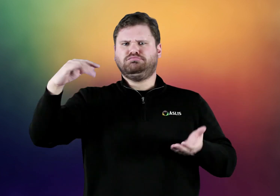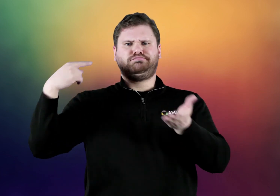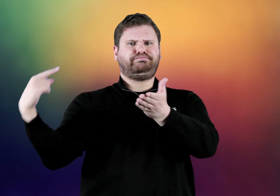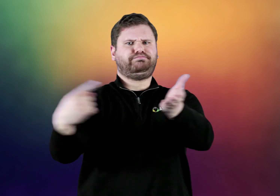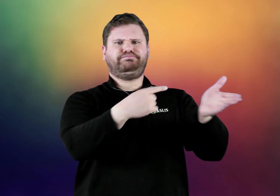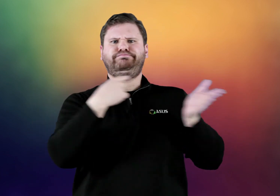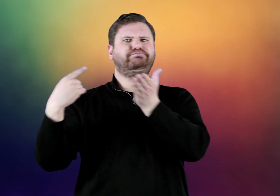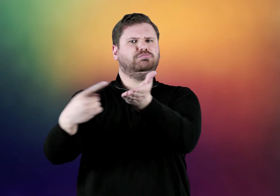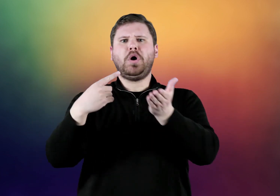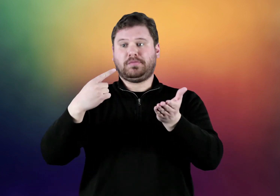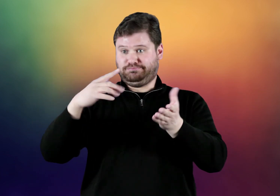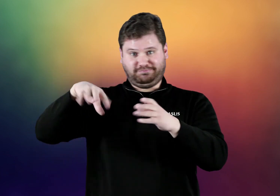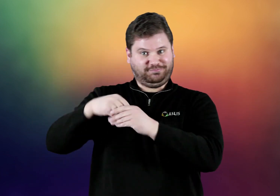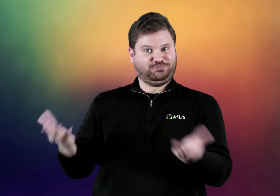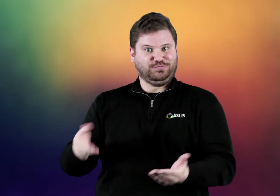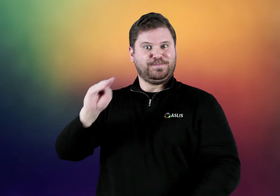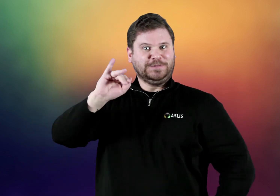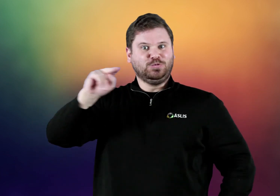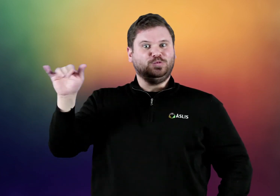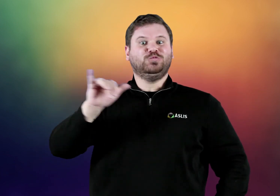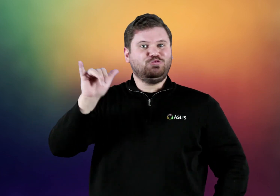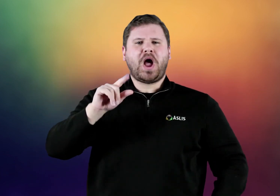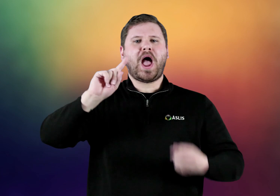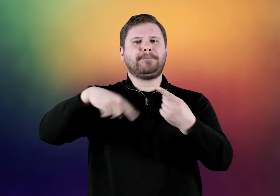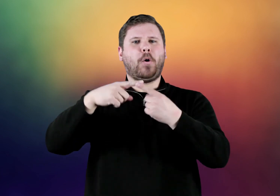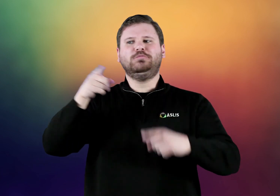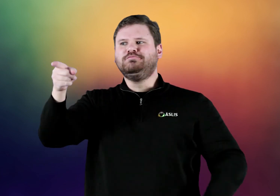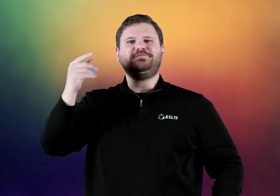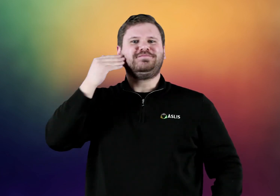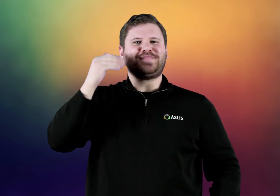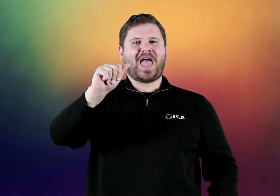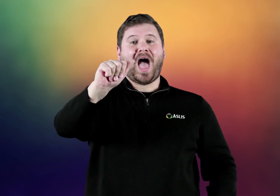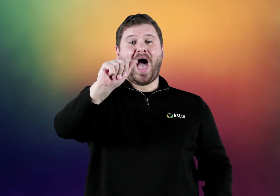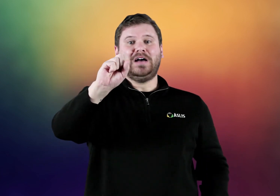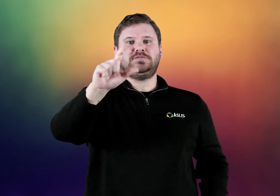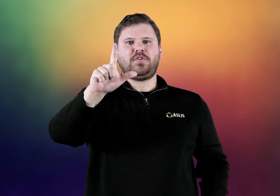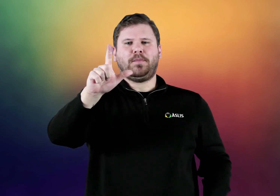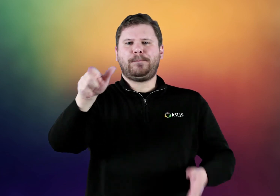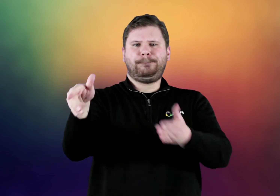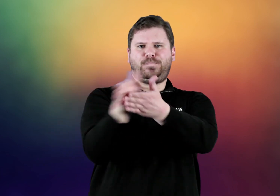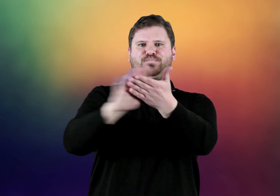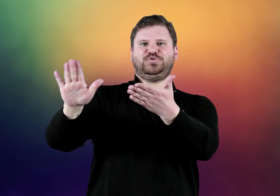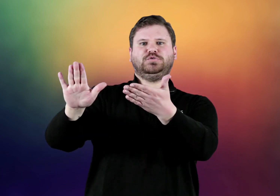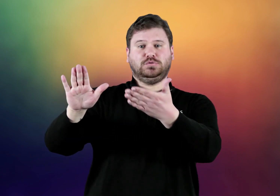There has been a hot discussion, including here in Minnesota, about ASLpurification.